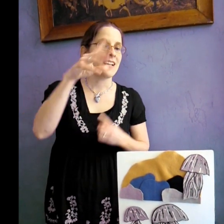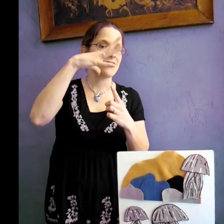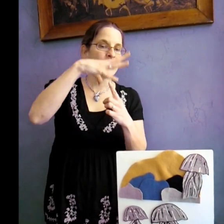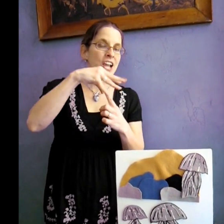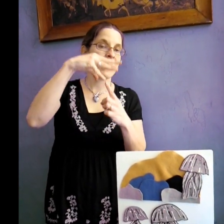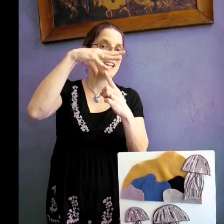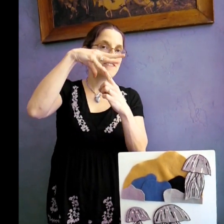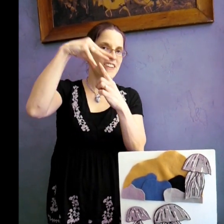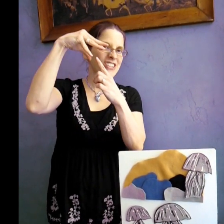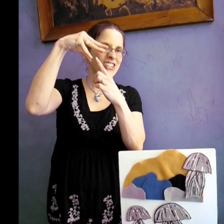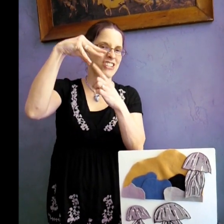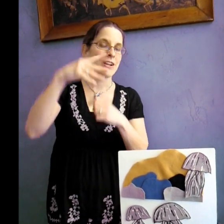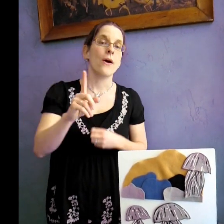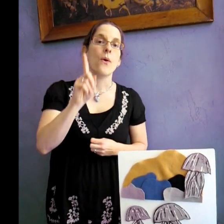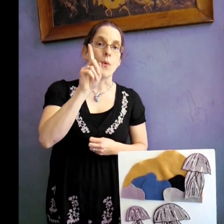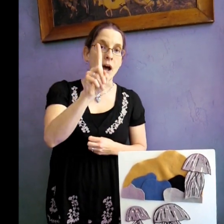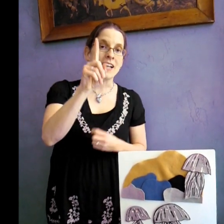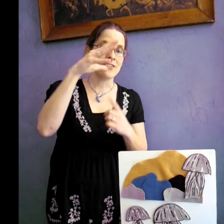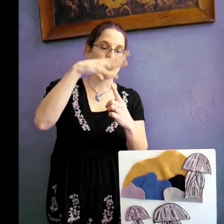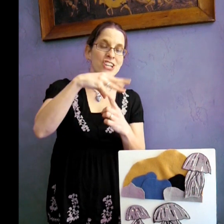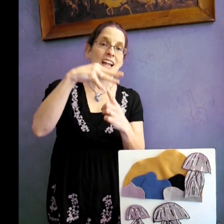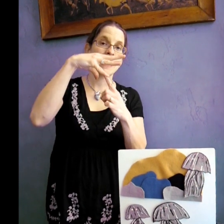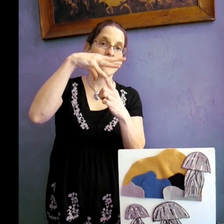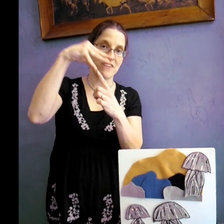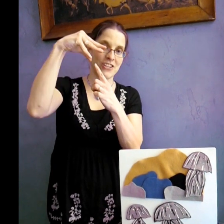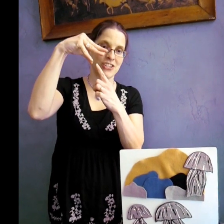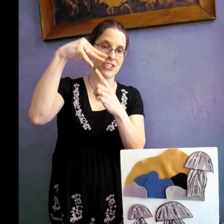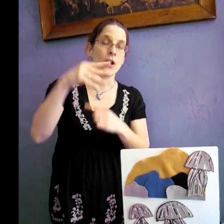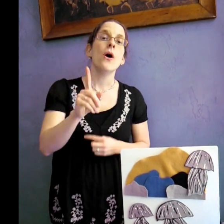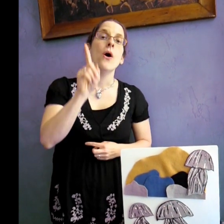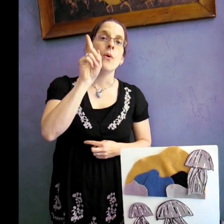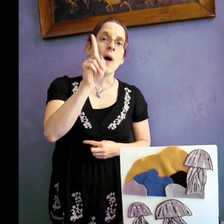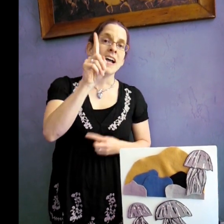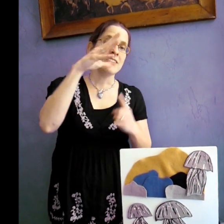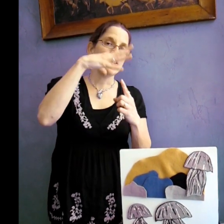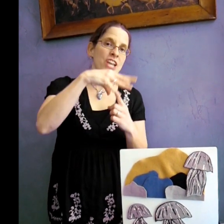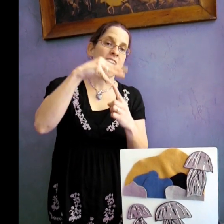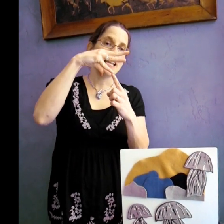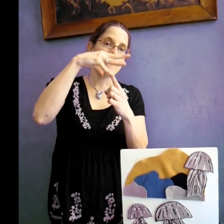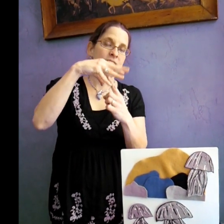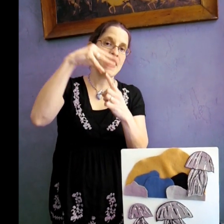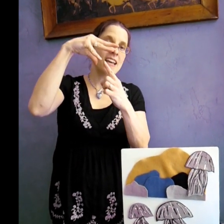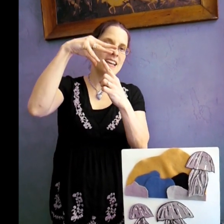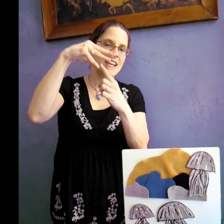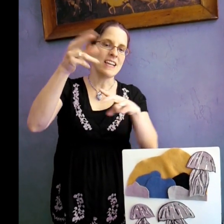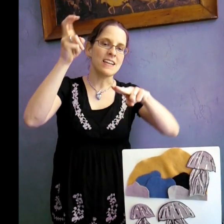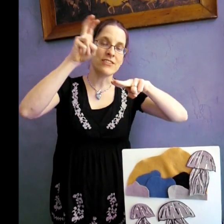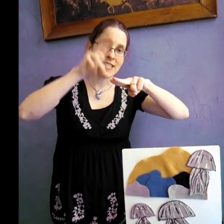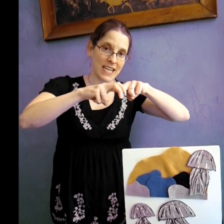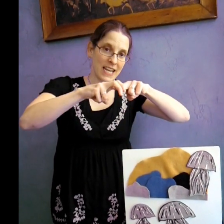ONE JELLYFISH, ONE JELLYFISH, ONE JELLYFISH SITTING on a ROCK.